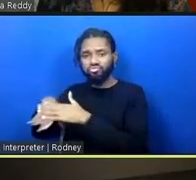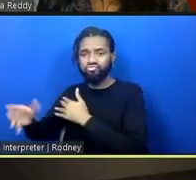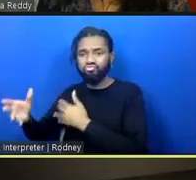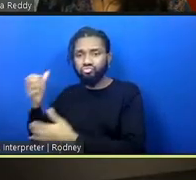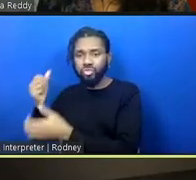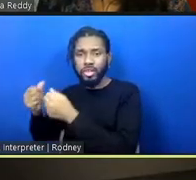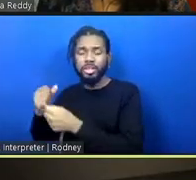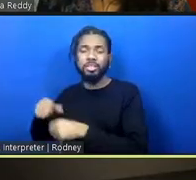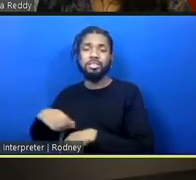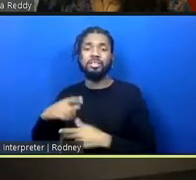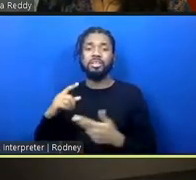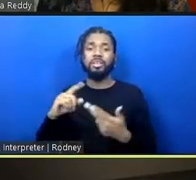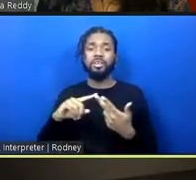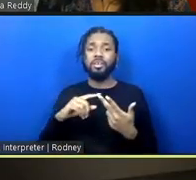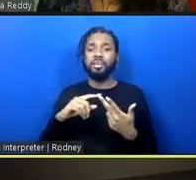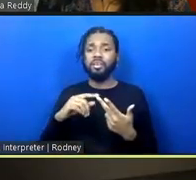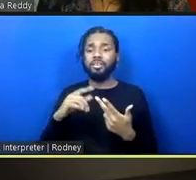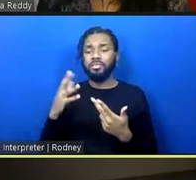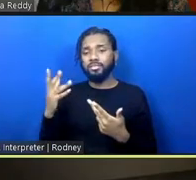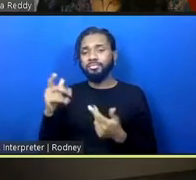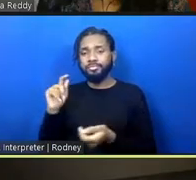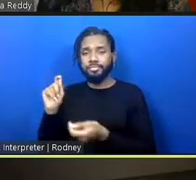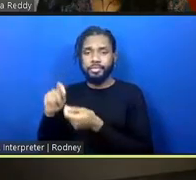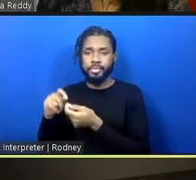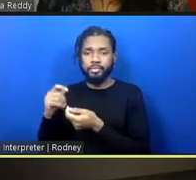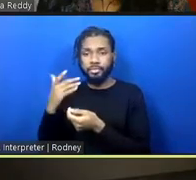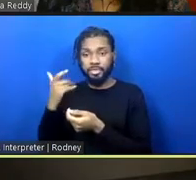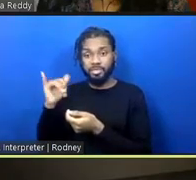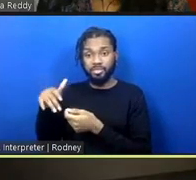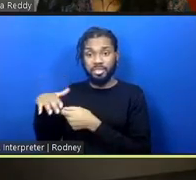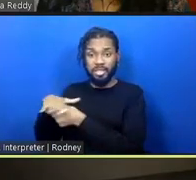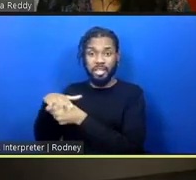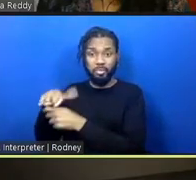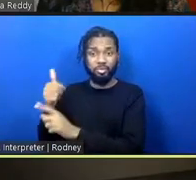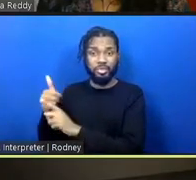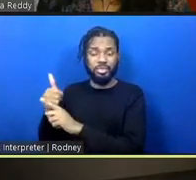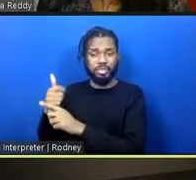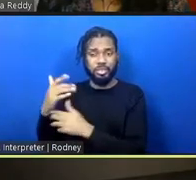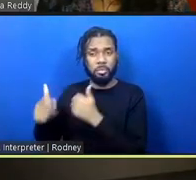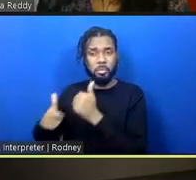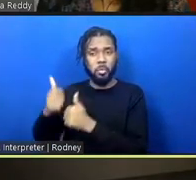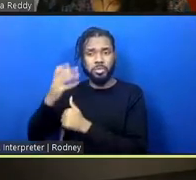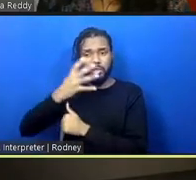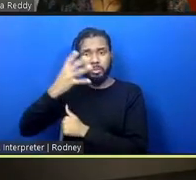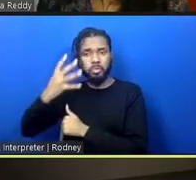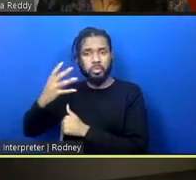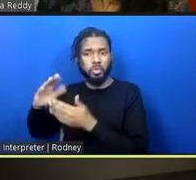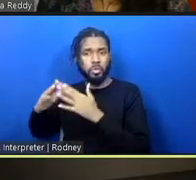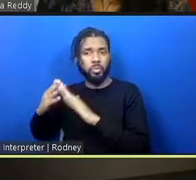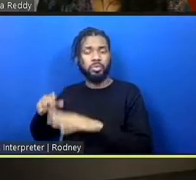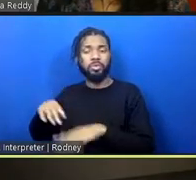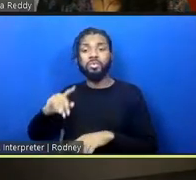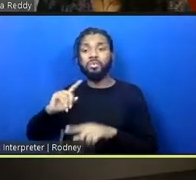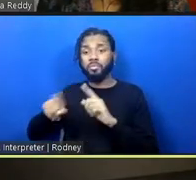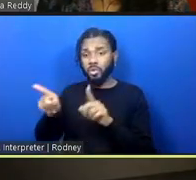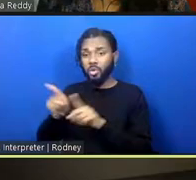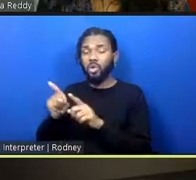because of the neighborhood being a predominantly immigrant community, but also other forms of policing.